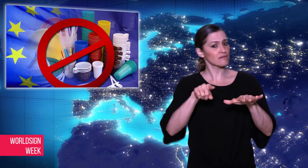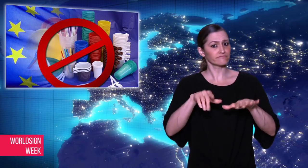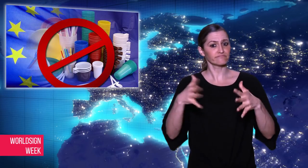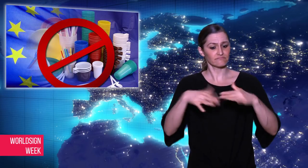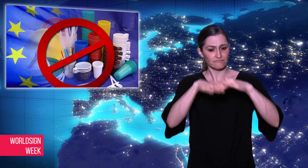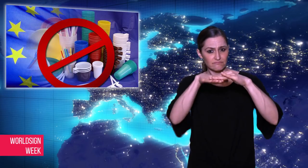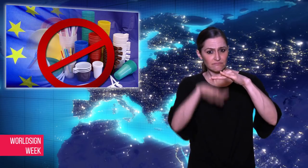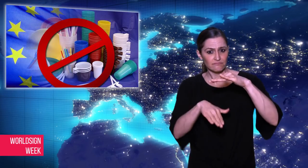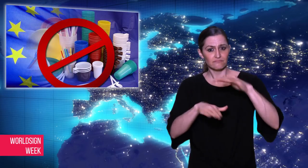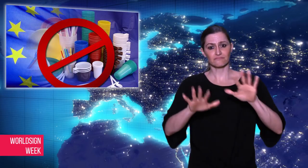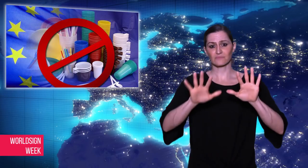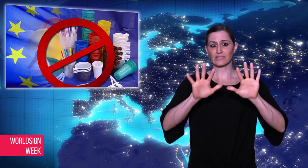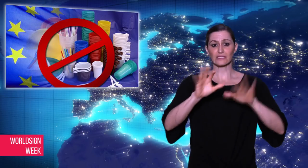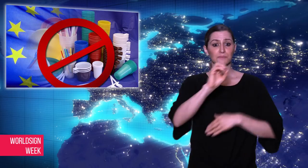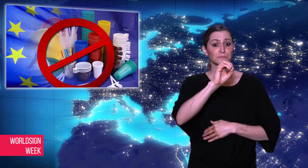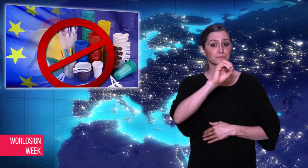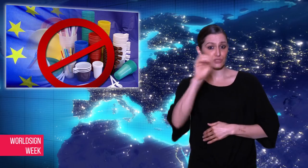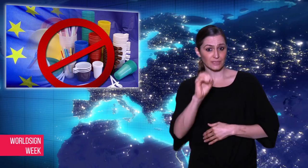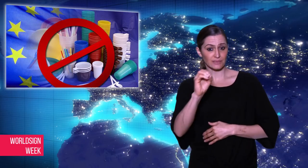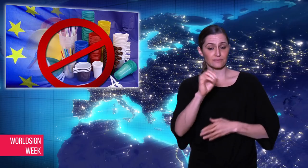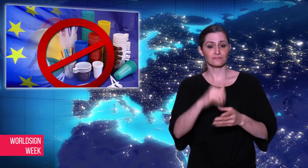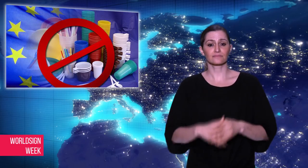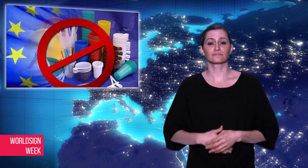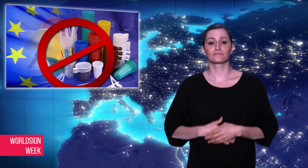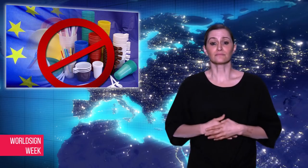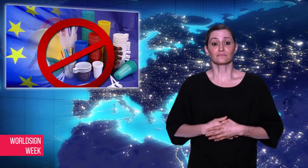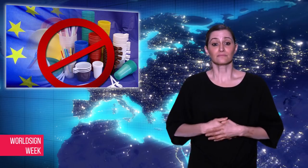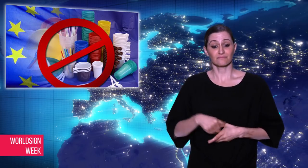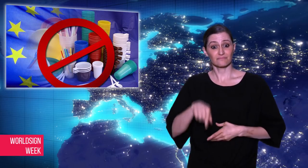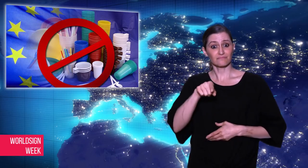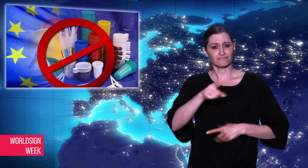recycled in Canada.